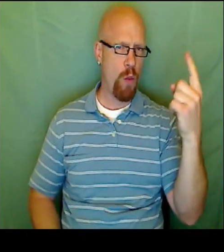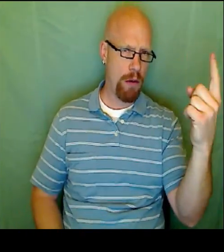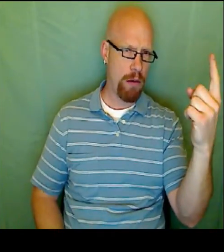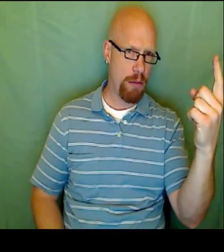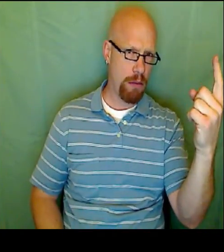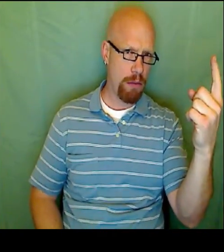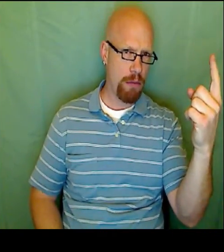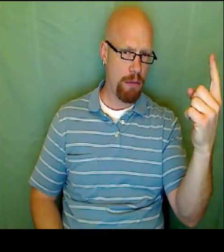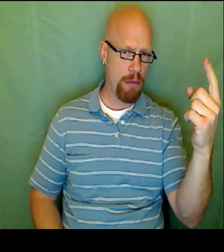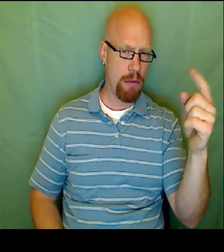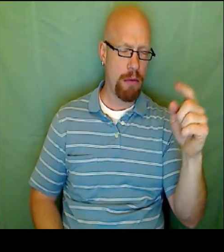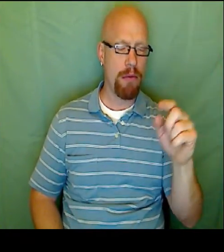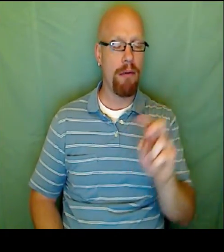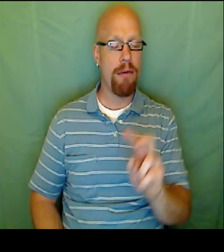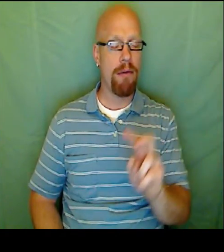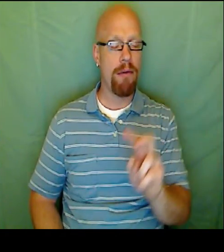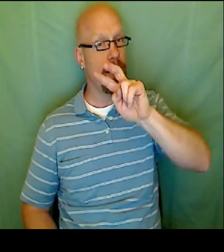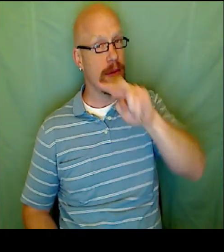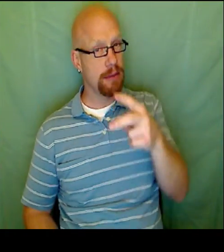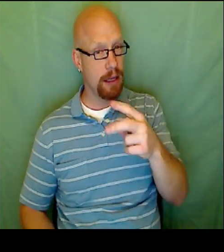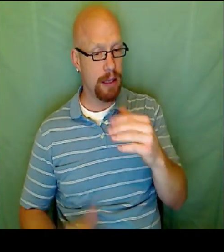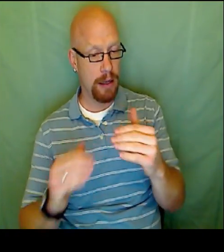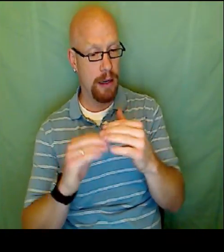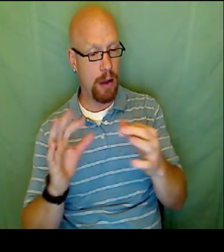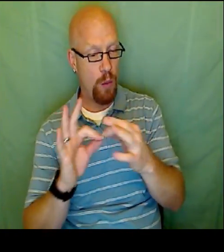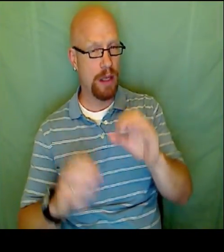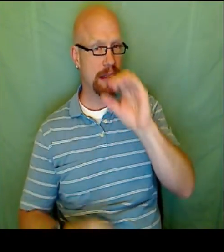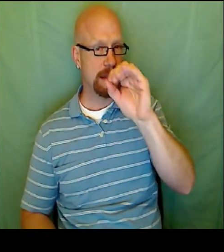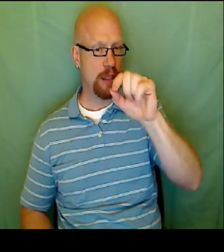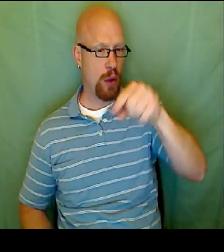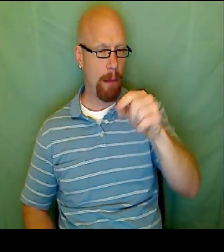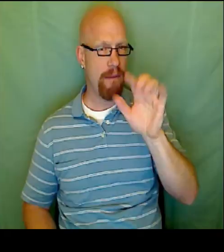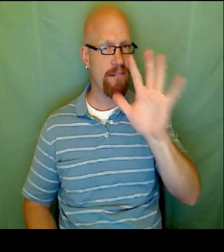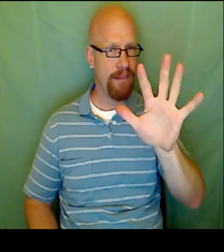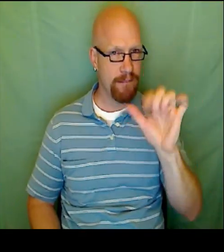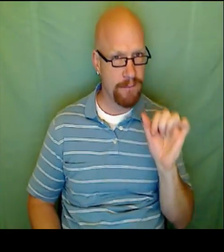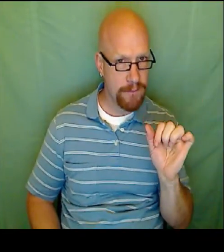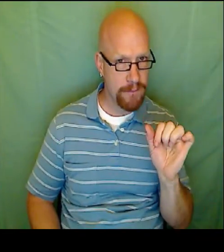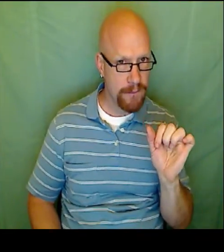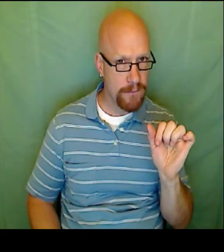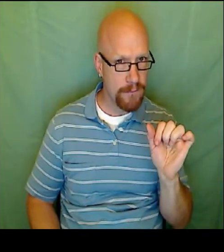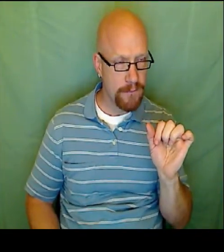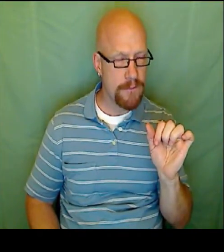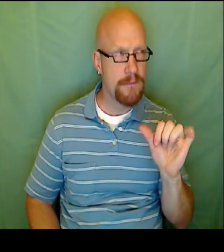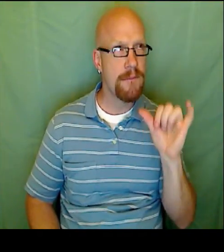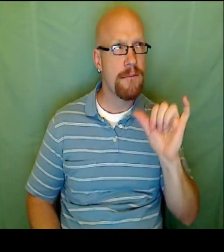This is a little different, we have both of the same slopes but our Y intercepts are different.